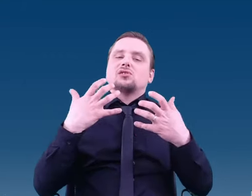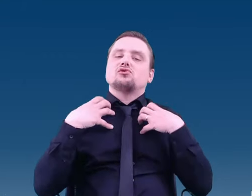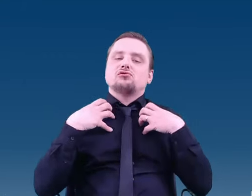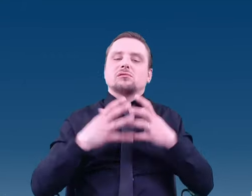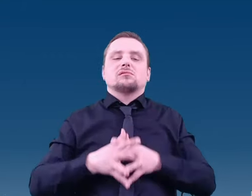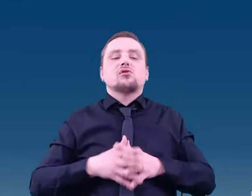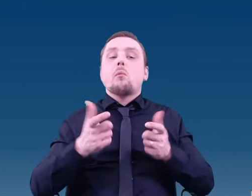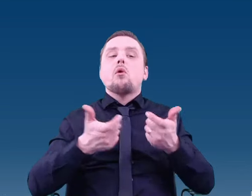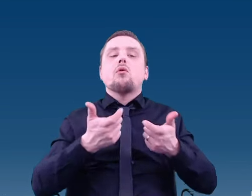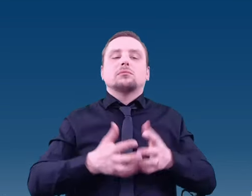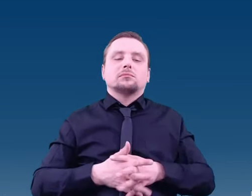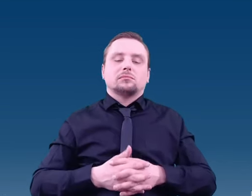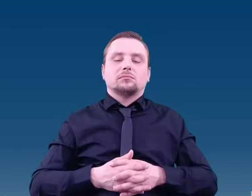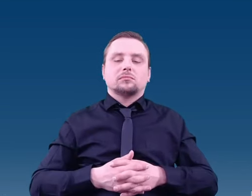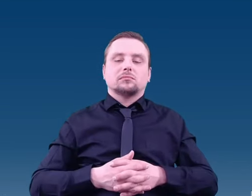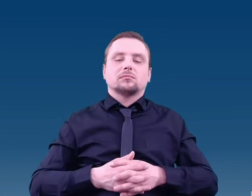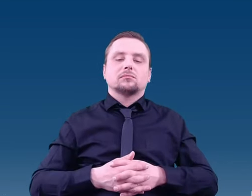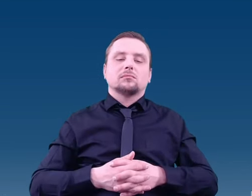We have many potential habitats,